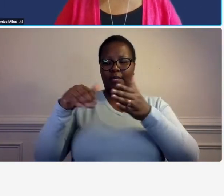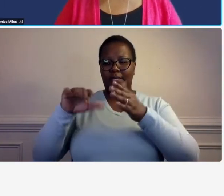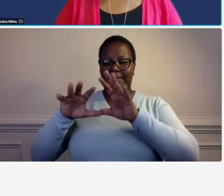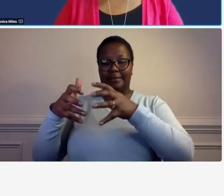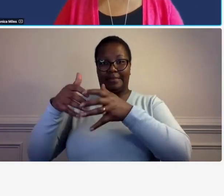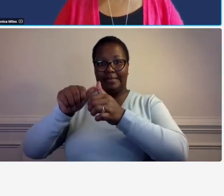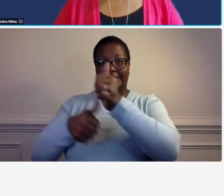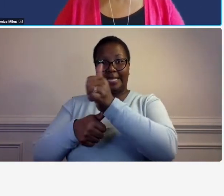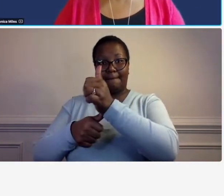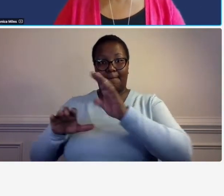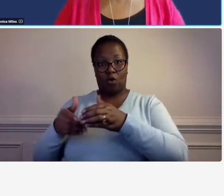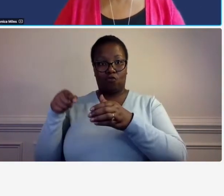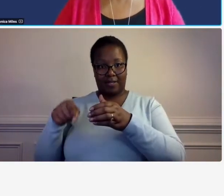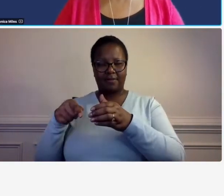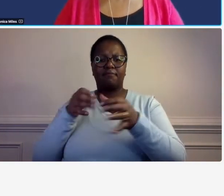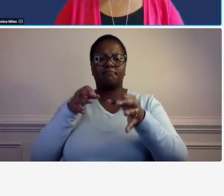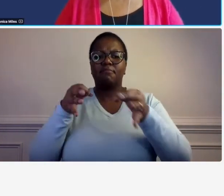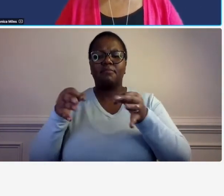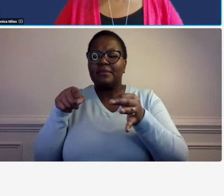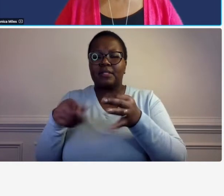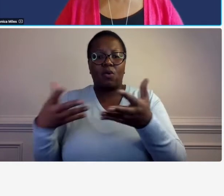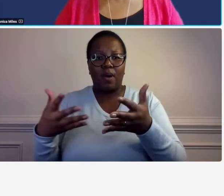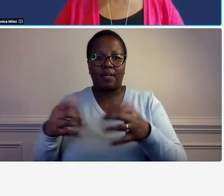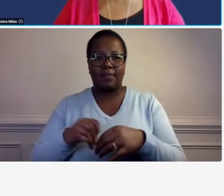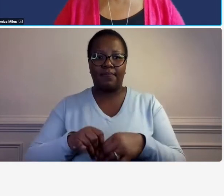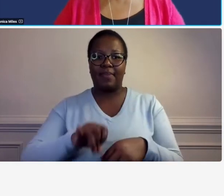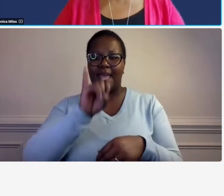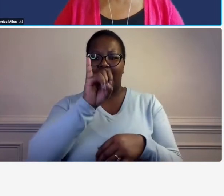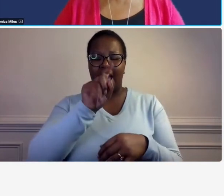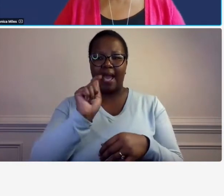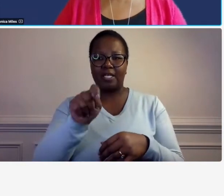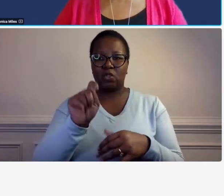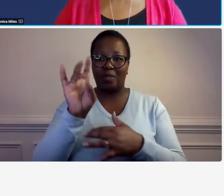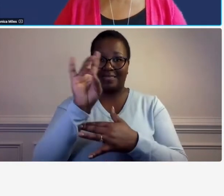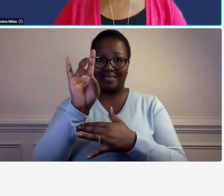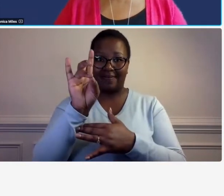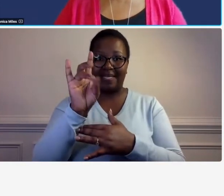and it addresses subcontracts and so it says there in the underlying section that any